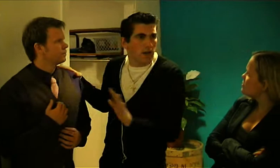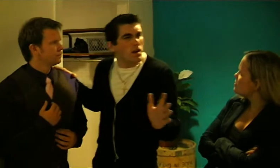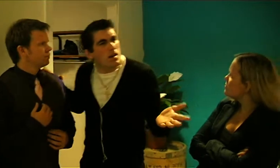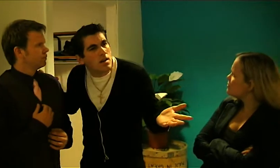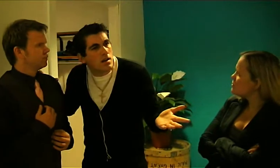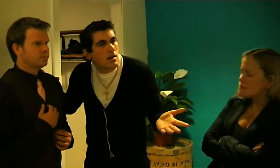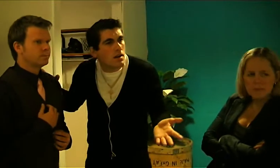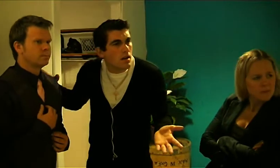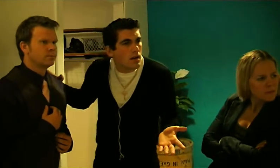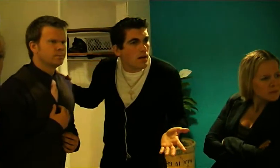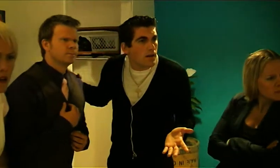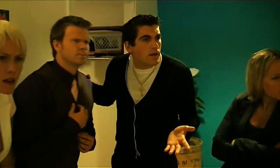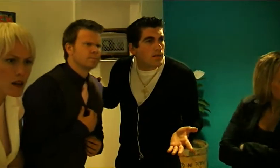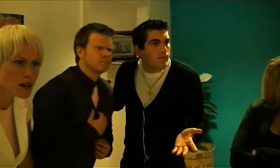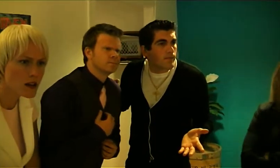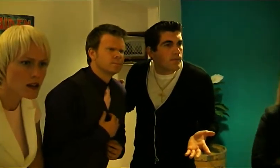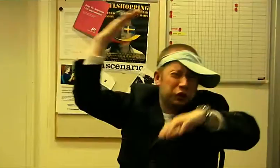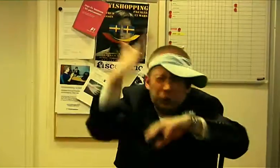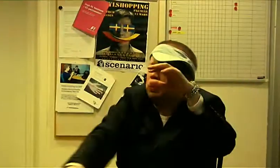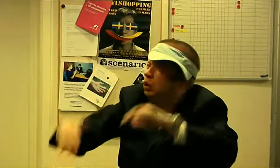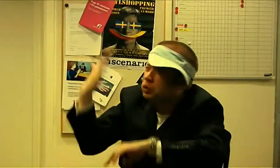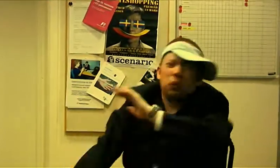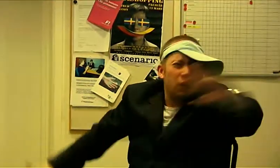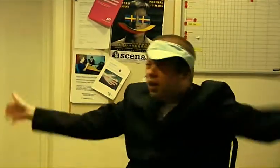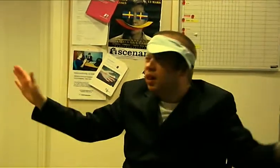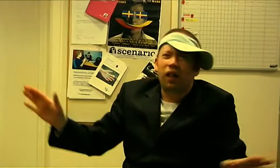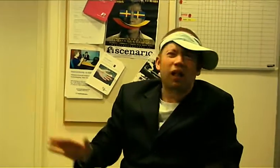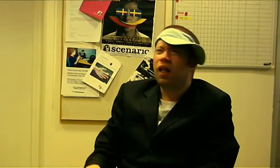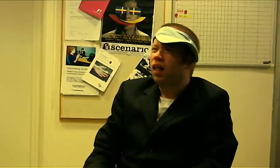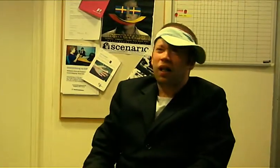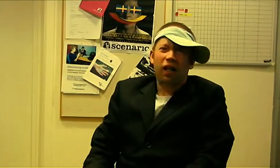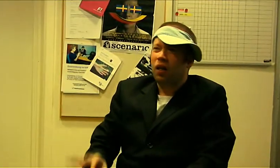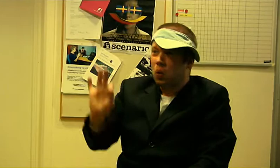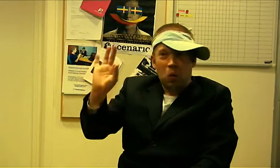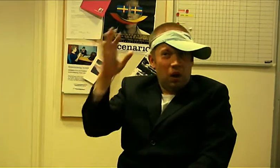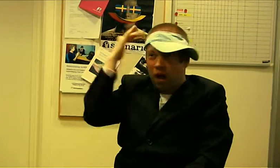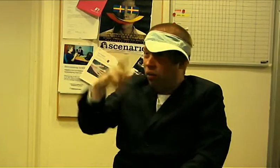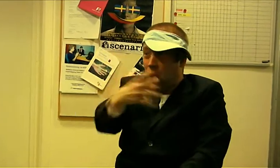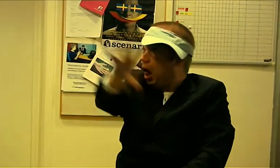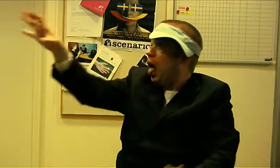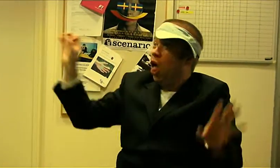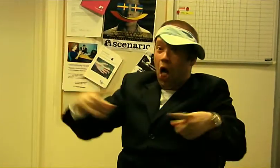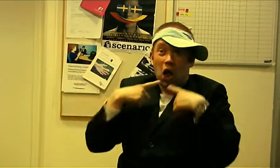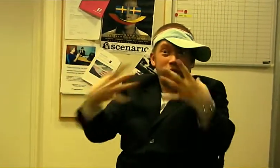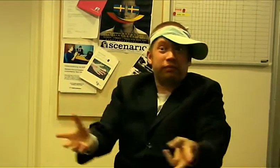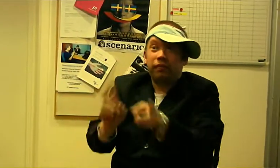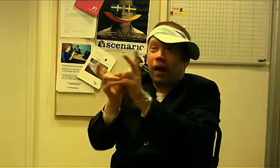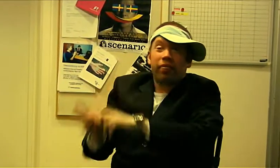What? Stop! You have revealed everything for each other!